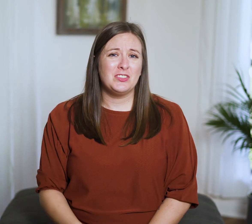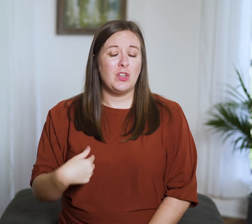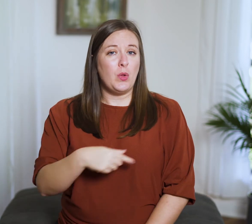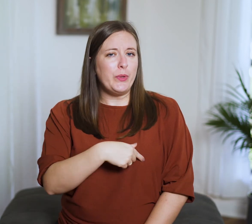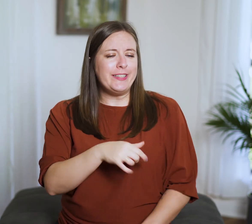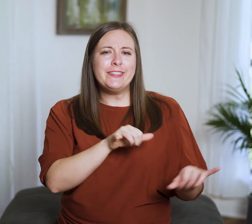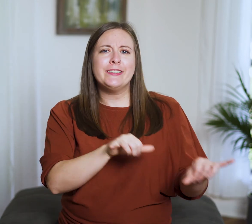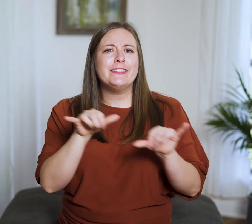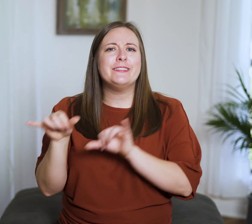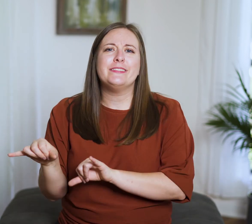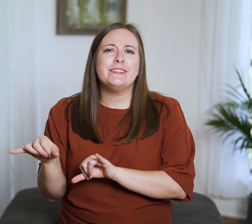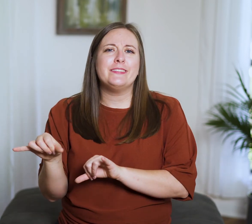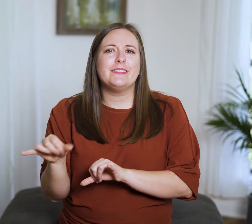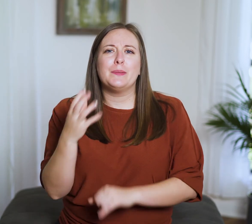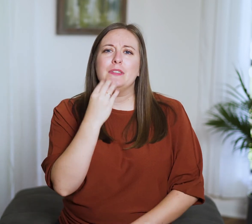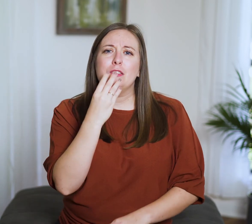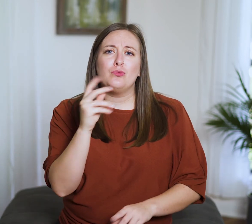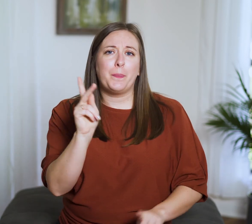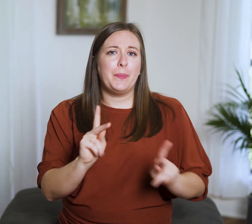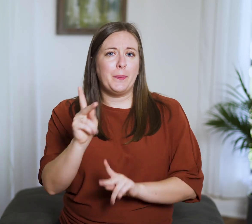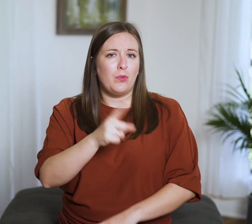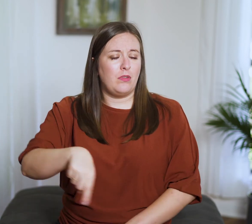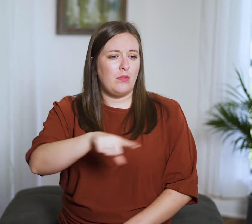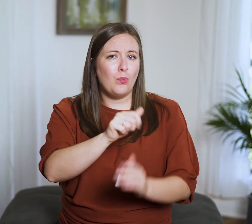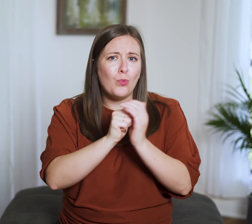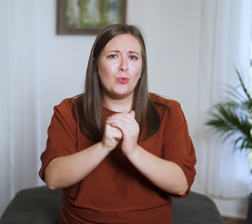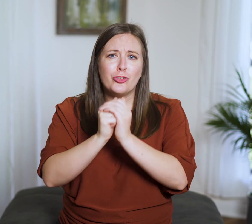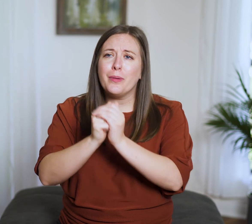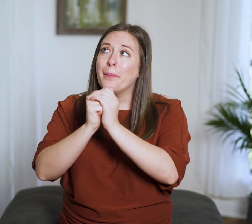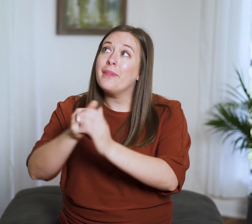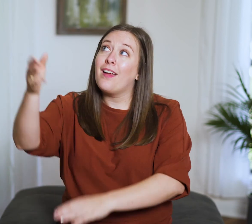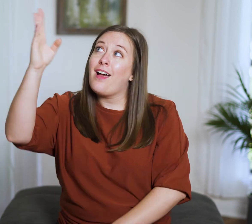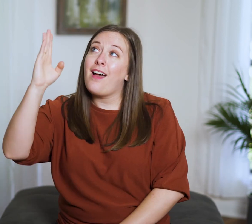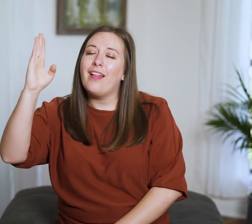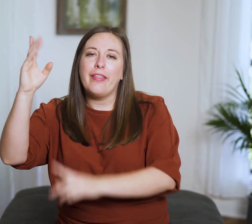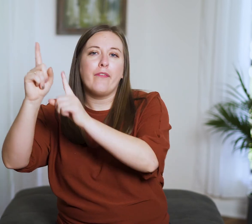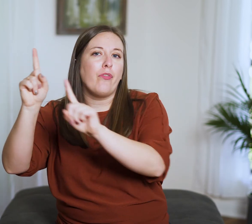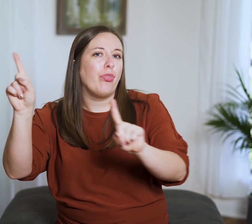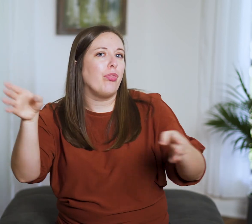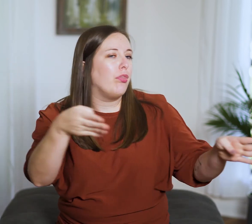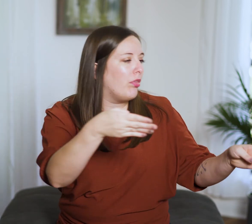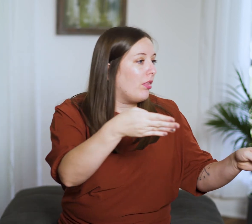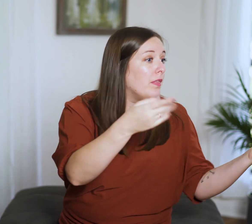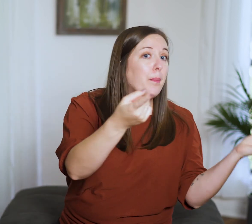Aren’t we all a bit like the Israelites who worship Him then turn away,